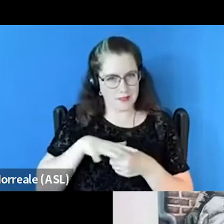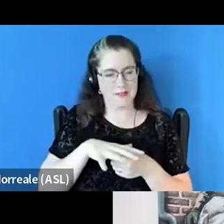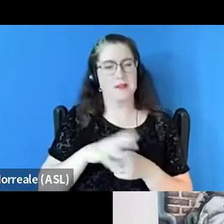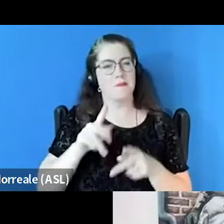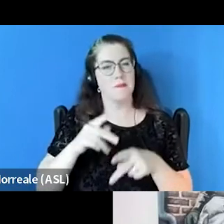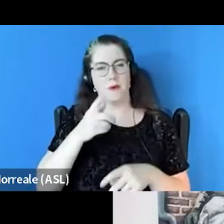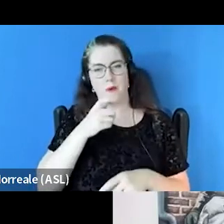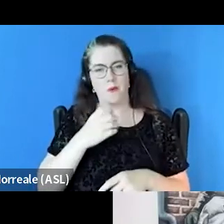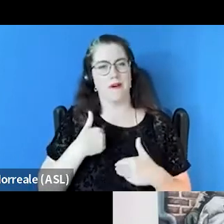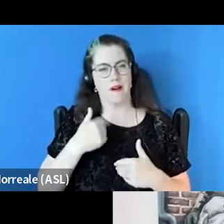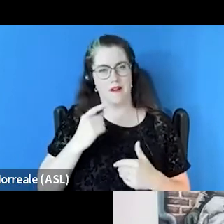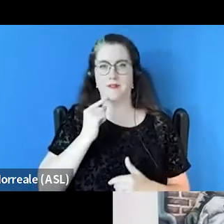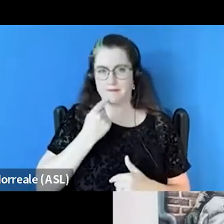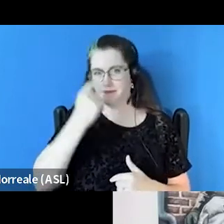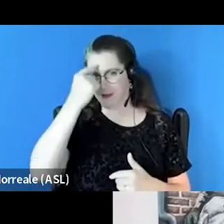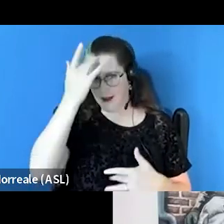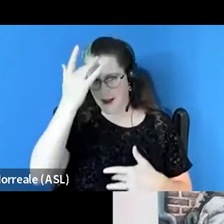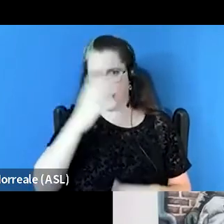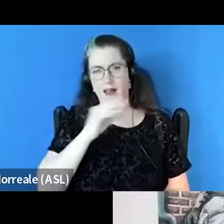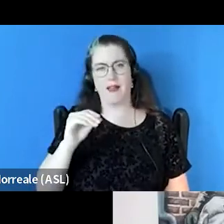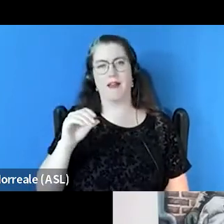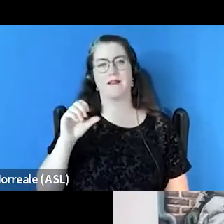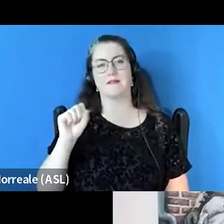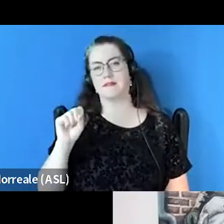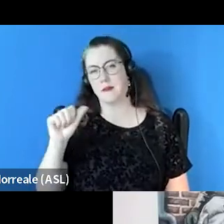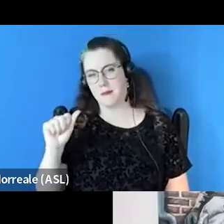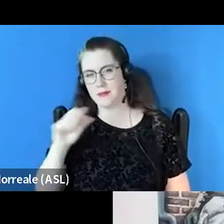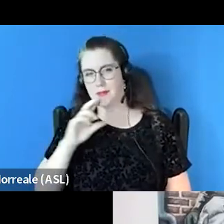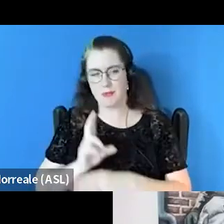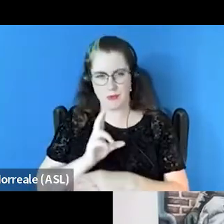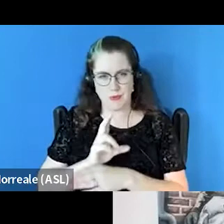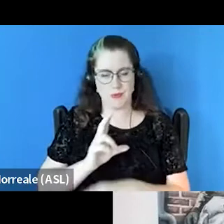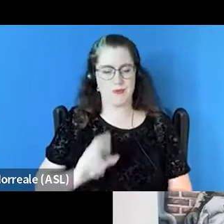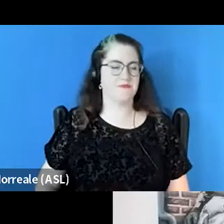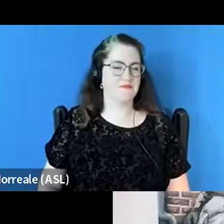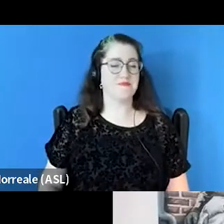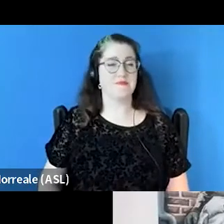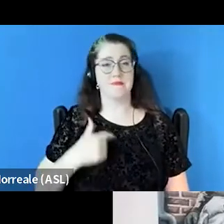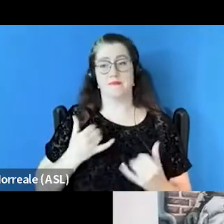acute mental health and acute substance and chronic substance use. I currently work at Central City Concern